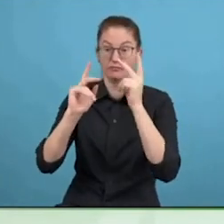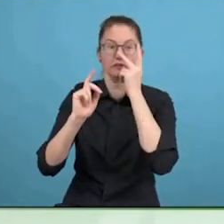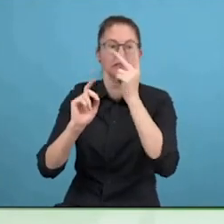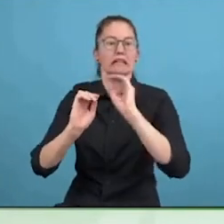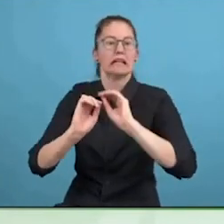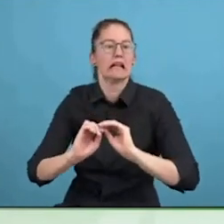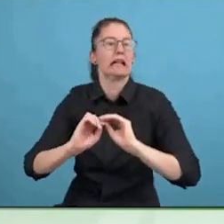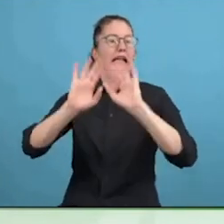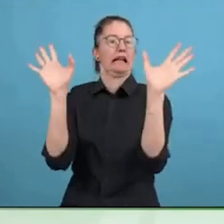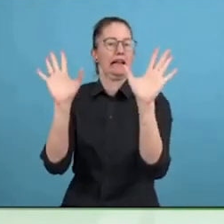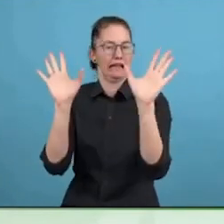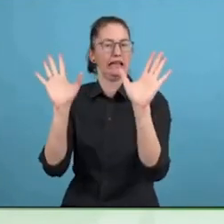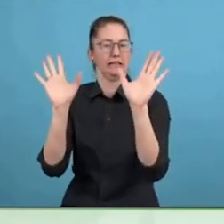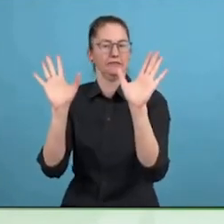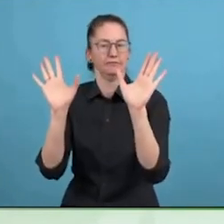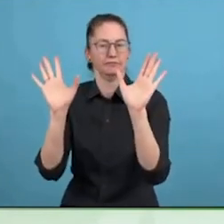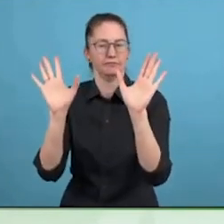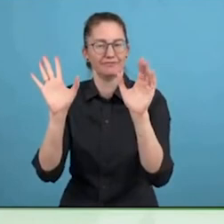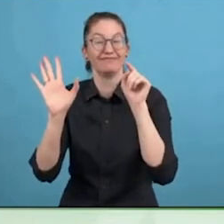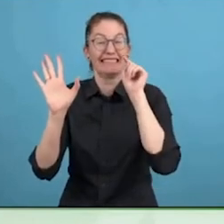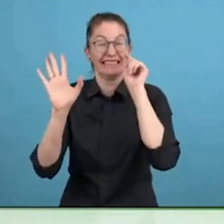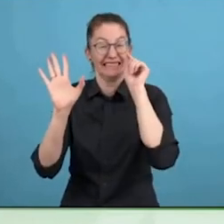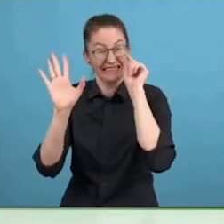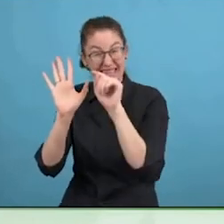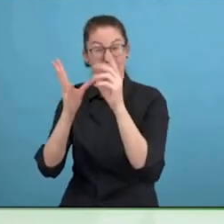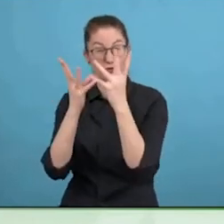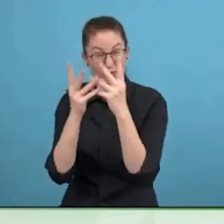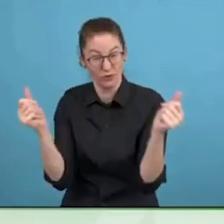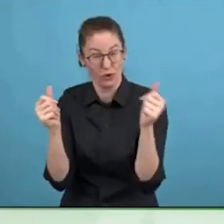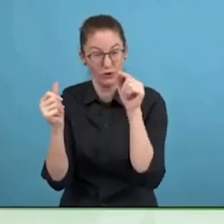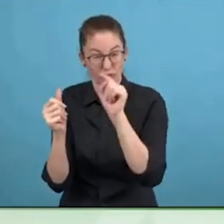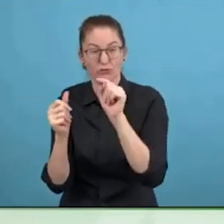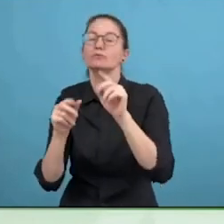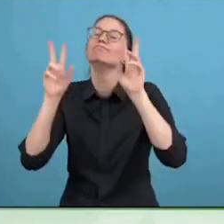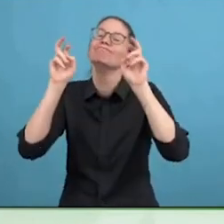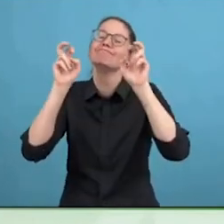$141 billion economy by 2026.